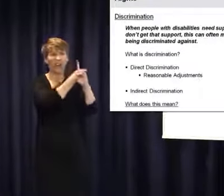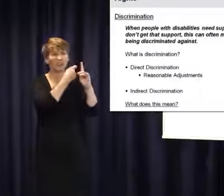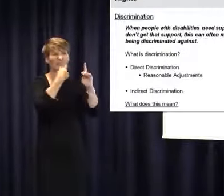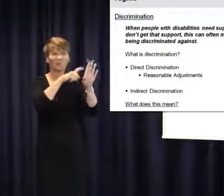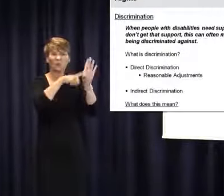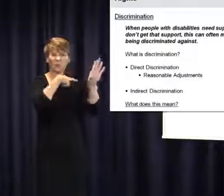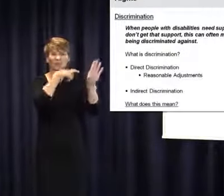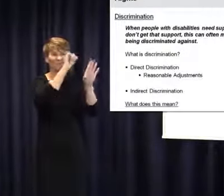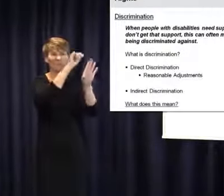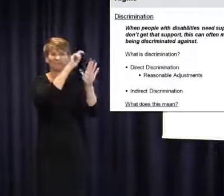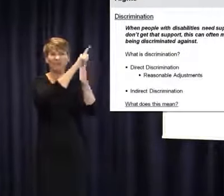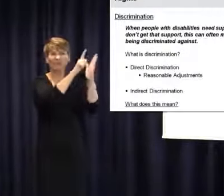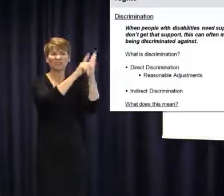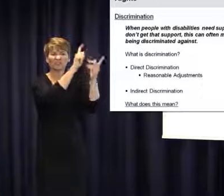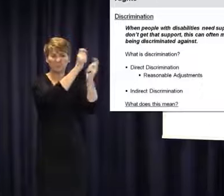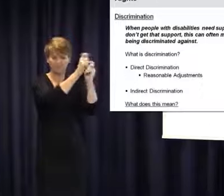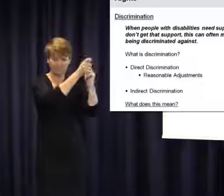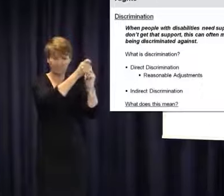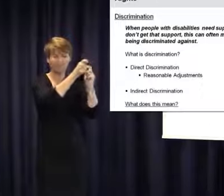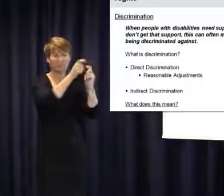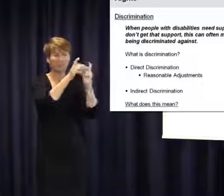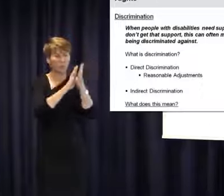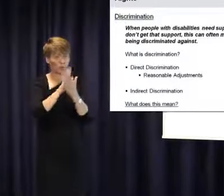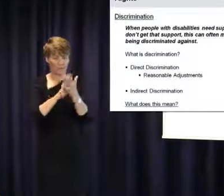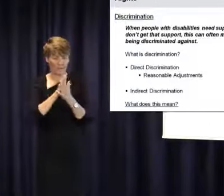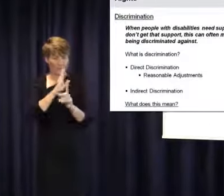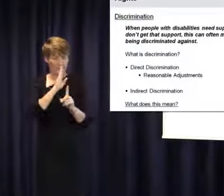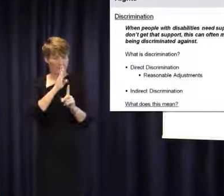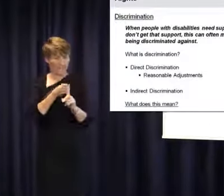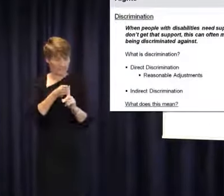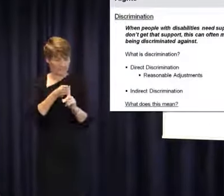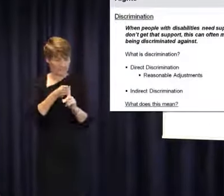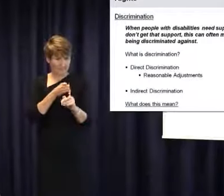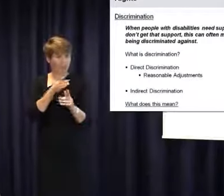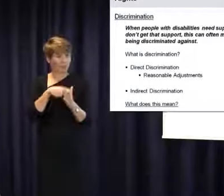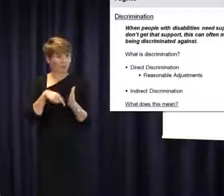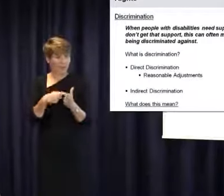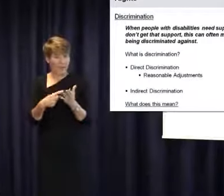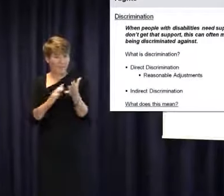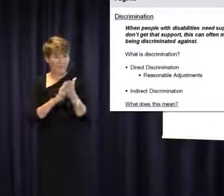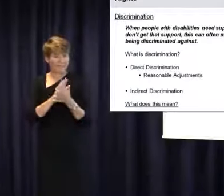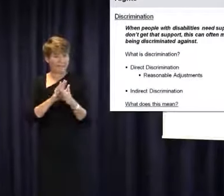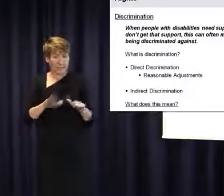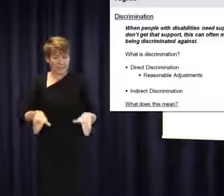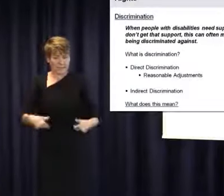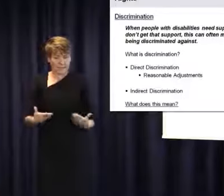years, part of direct discrimination is also the failure to provide reasonable adjustments.